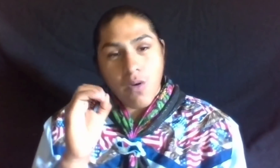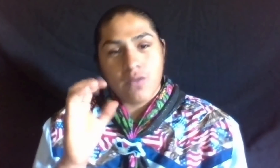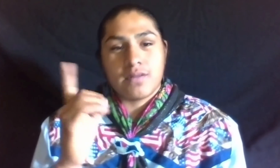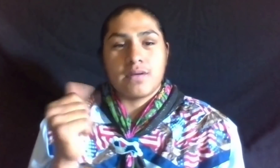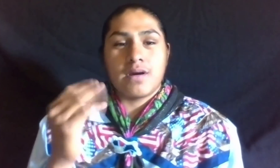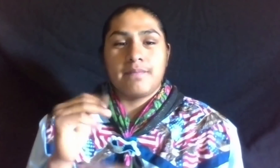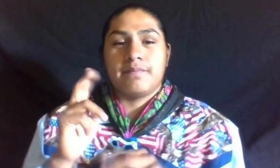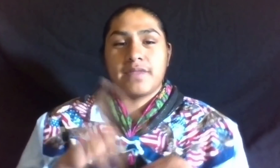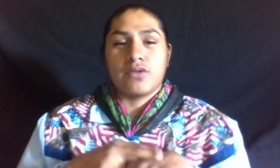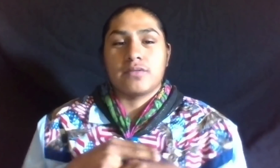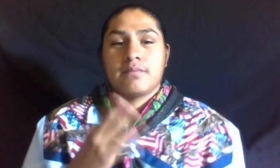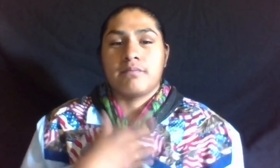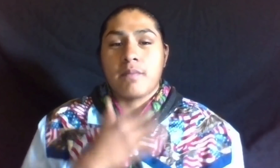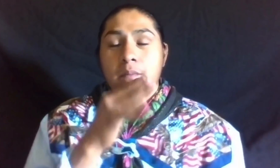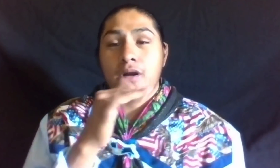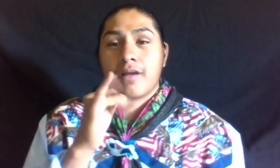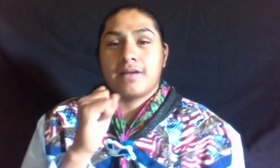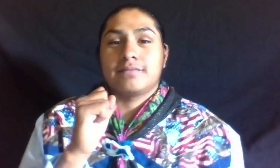MY MOTHER IS YVETTE GONZALES